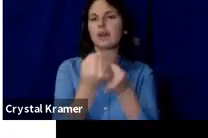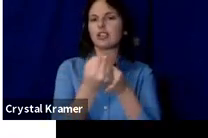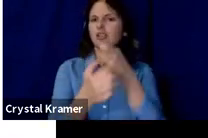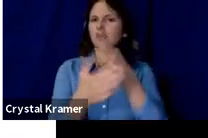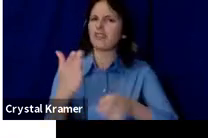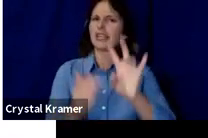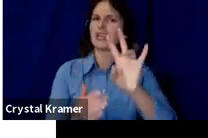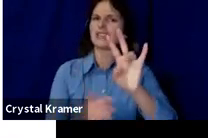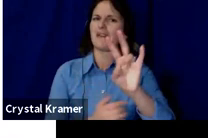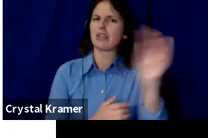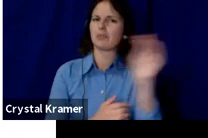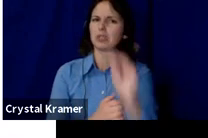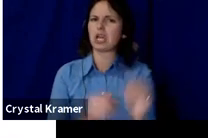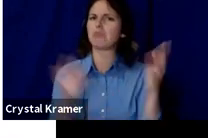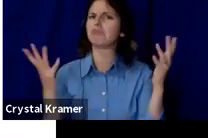to crowdfunding.